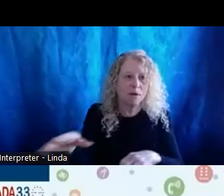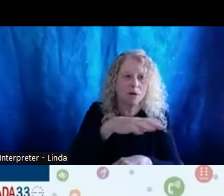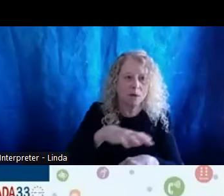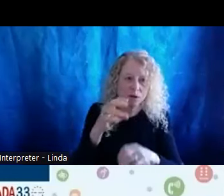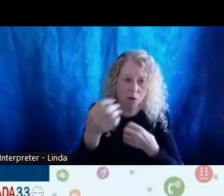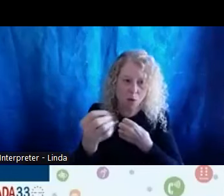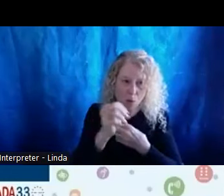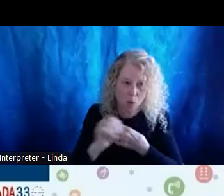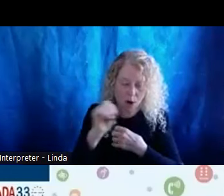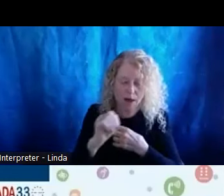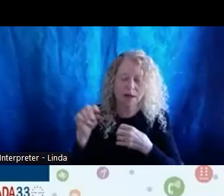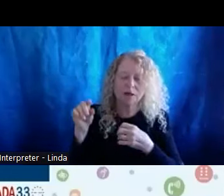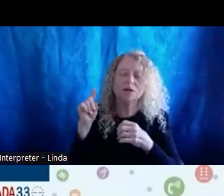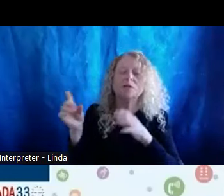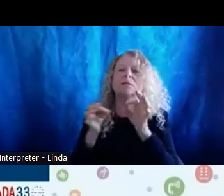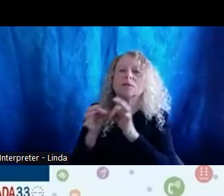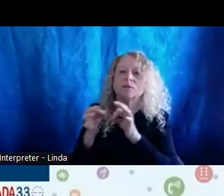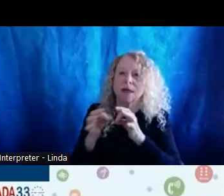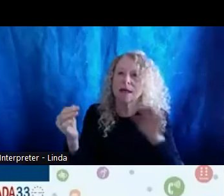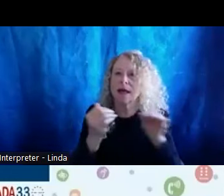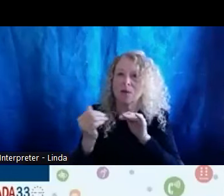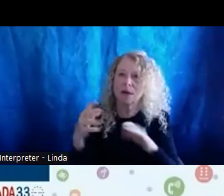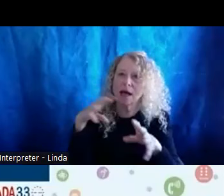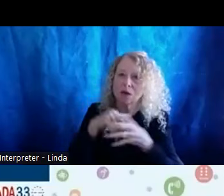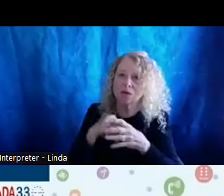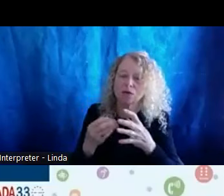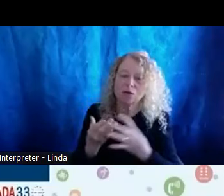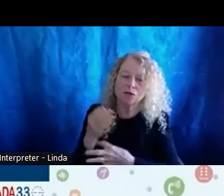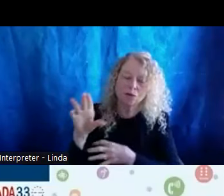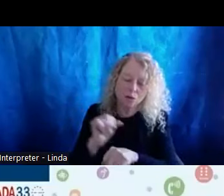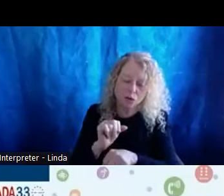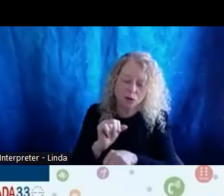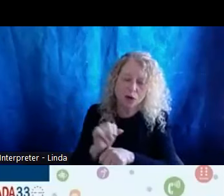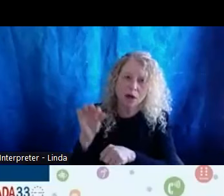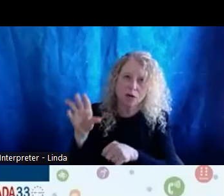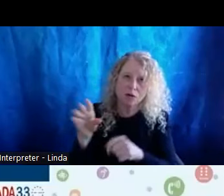inclusion and accessibility throughout her work and is intentional in her commitment to increasing awareness